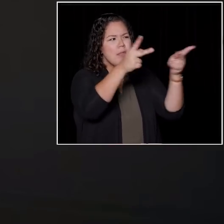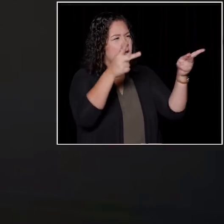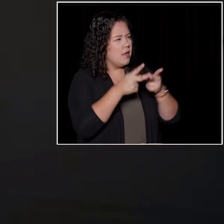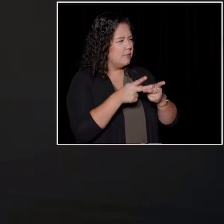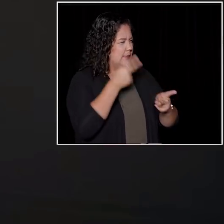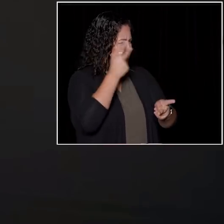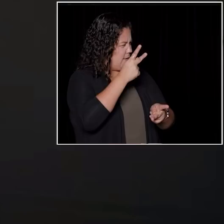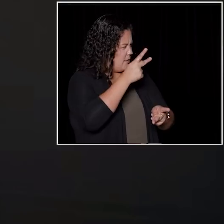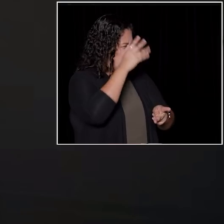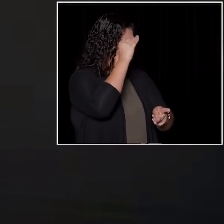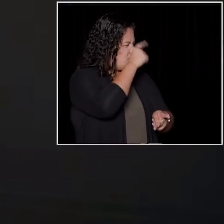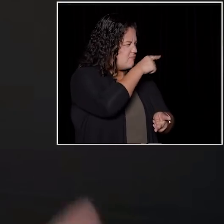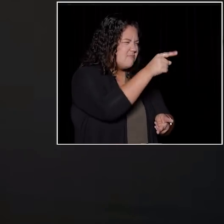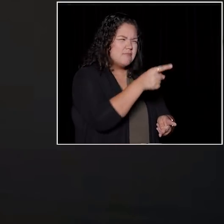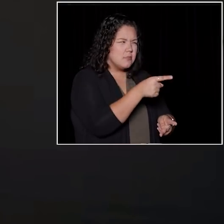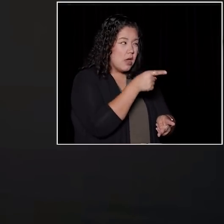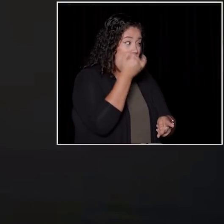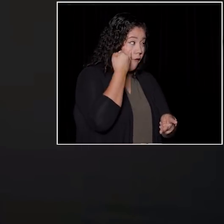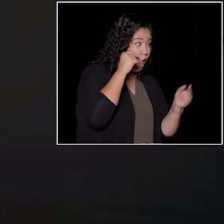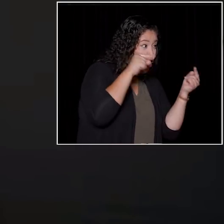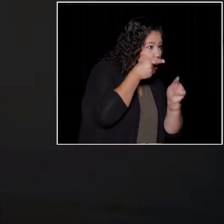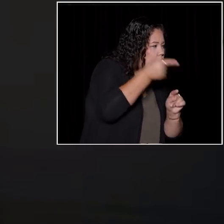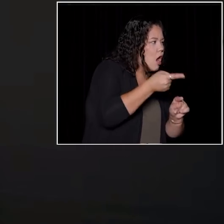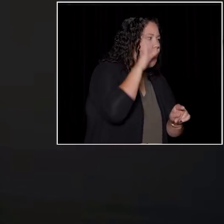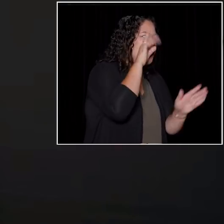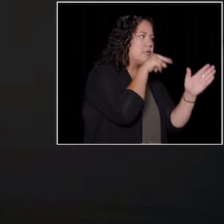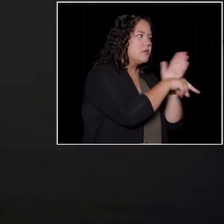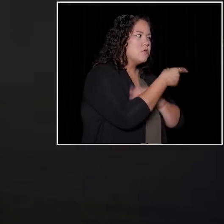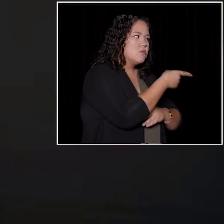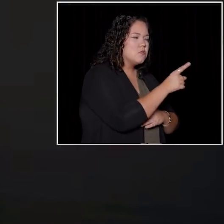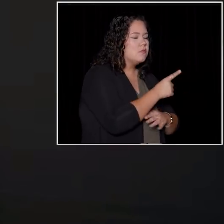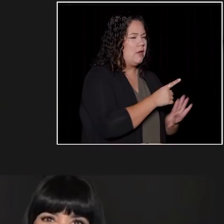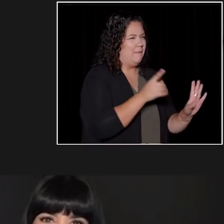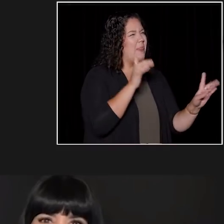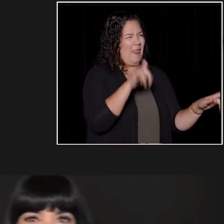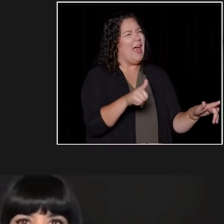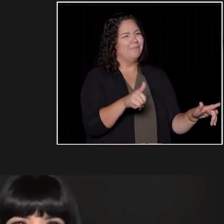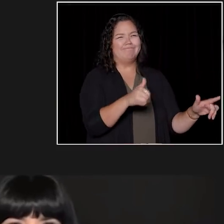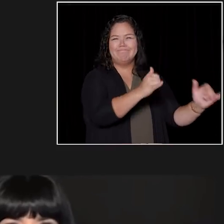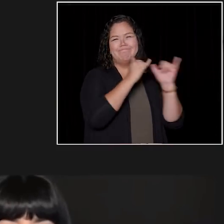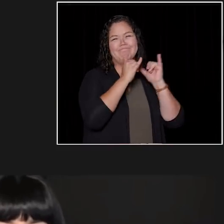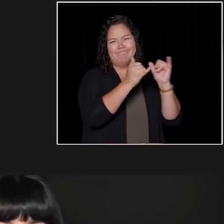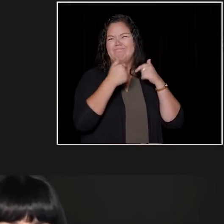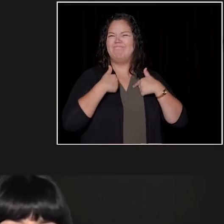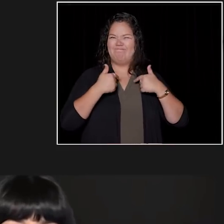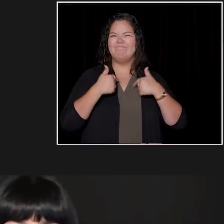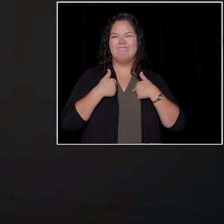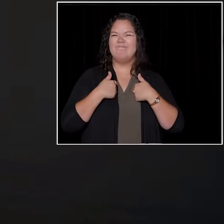and being like, "If you hurt her, I'm going to kill you." And I was like, "Oh, that's me, that's me," .